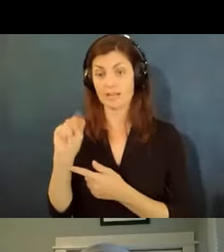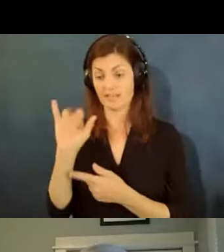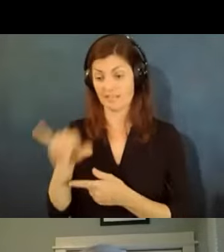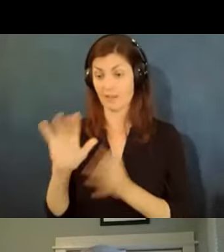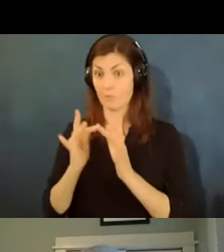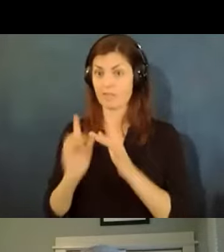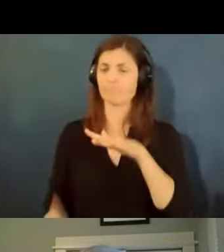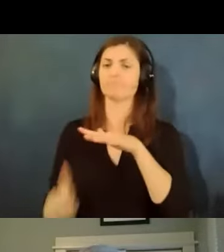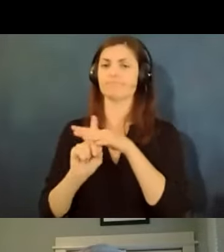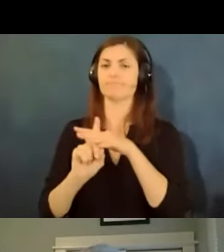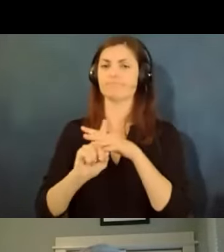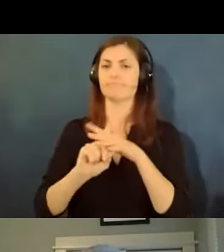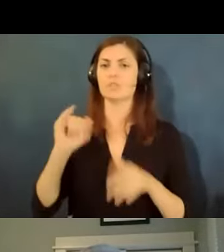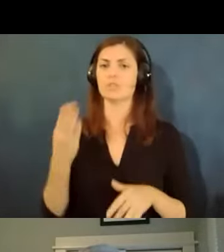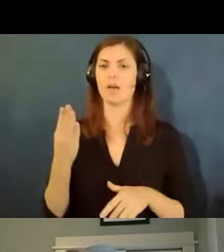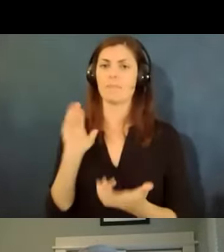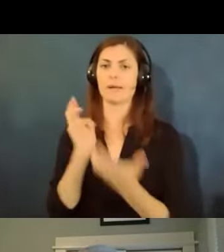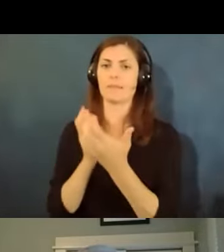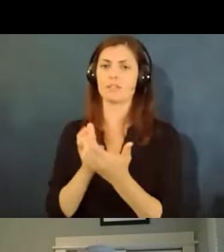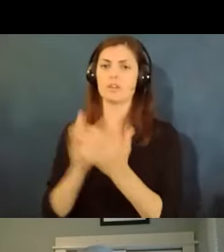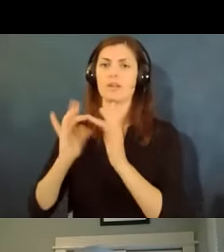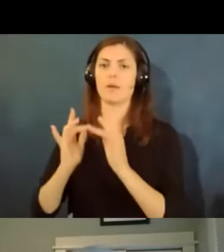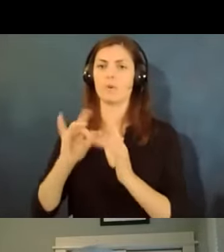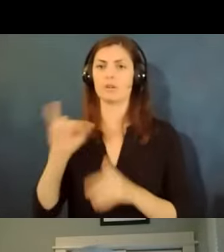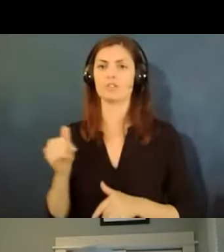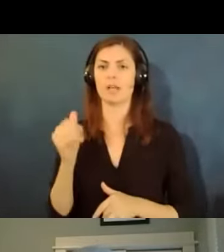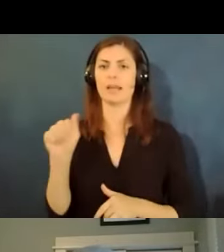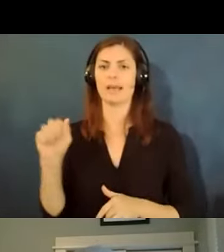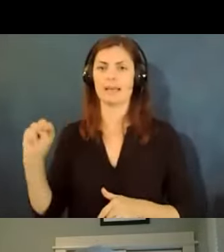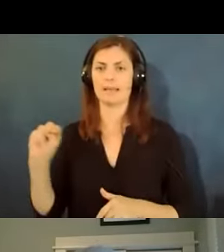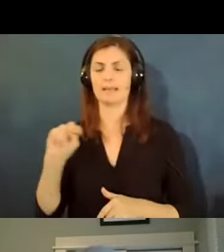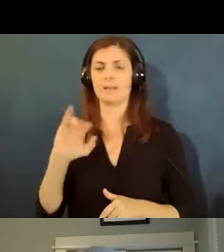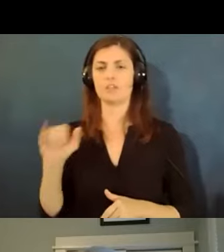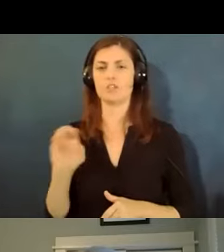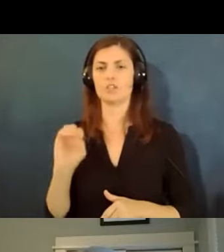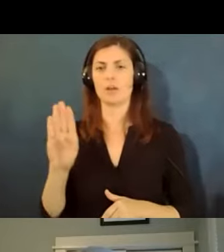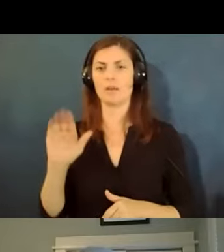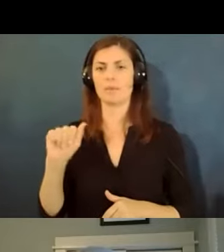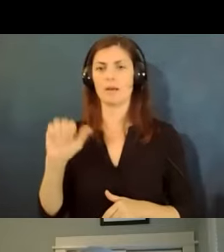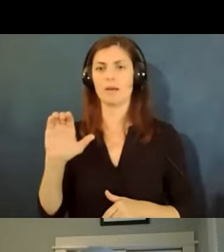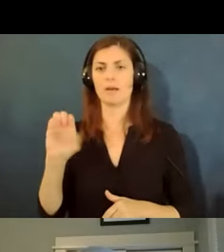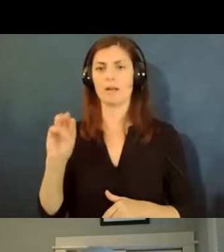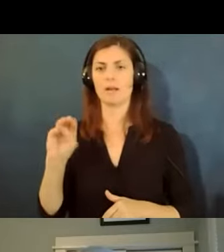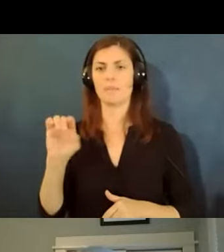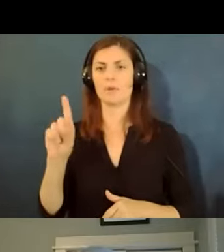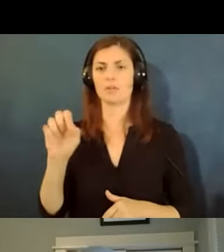job accommodation network and this organization is federally funded and it has a lot of really